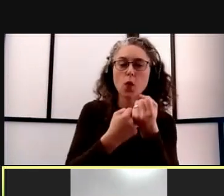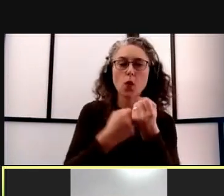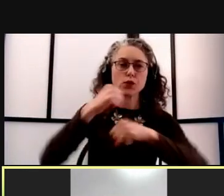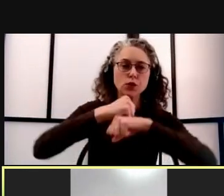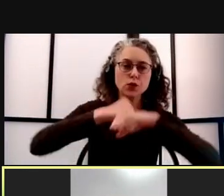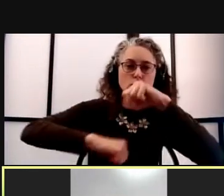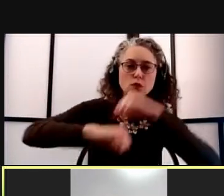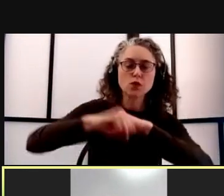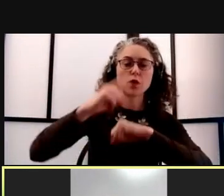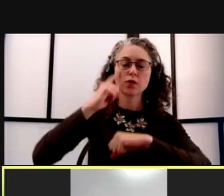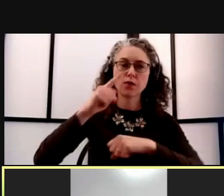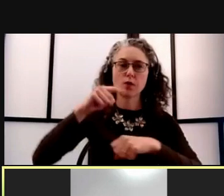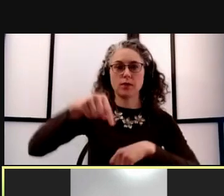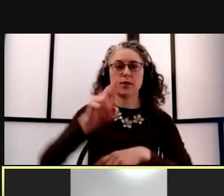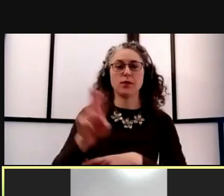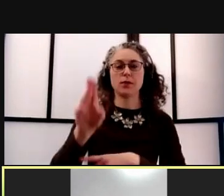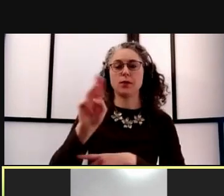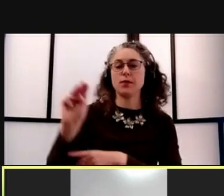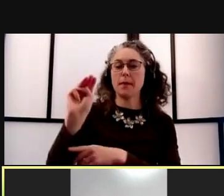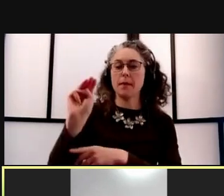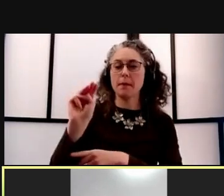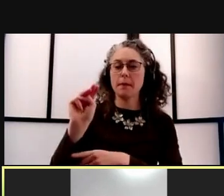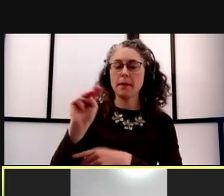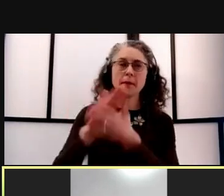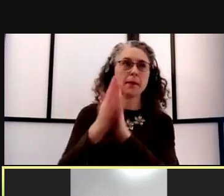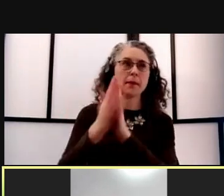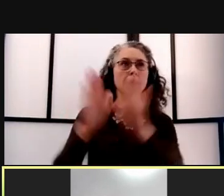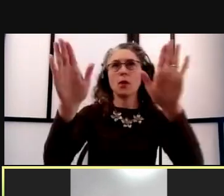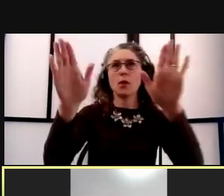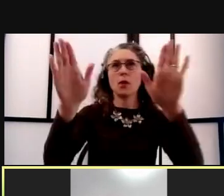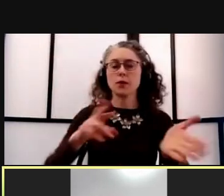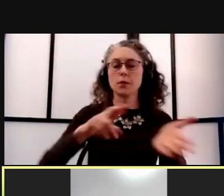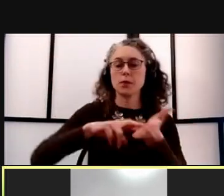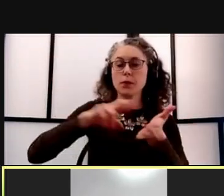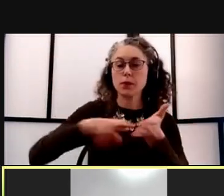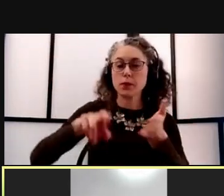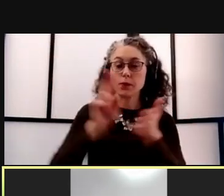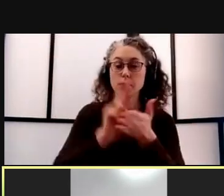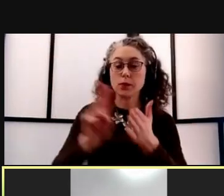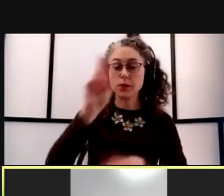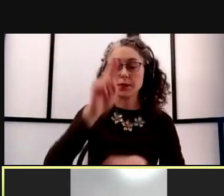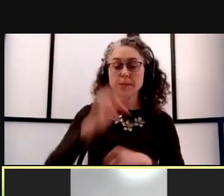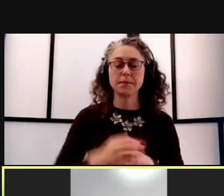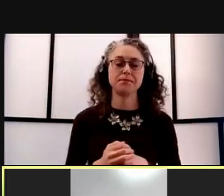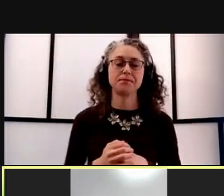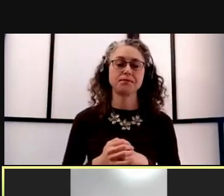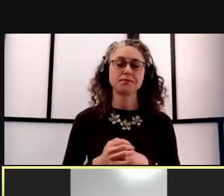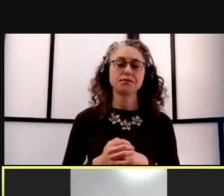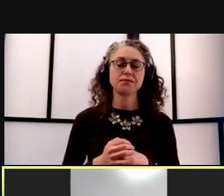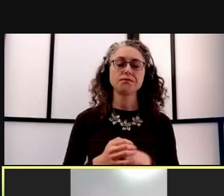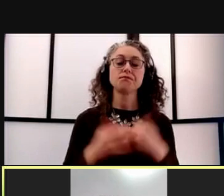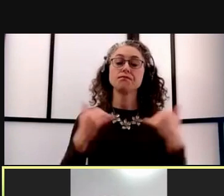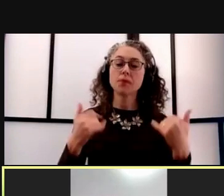that makes the University of Michigan a great public research university. So I'd like to share a brief update